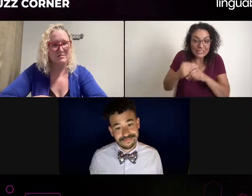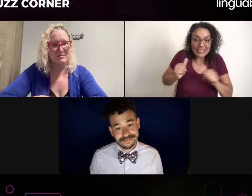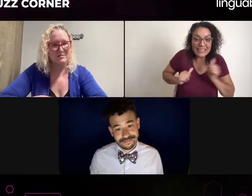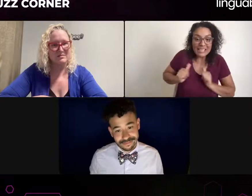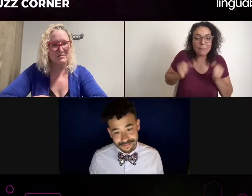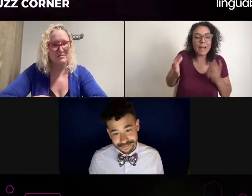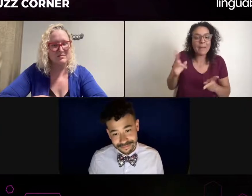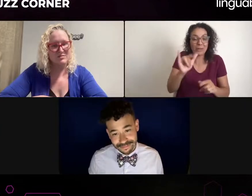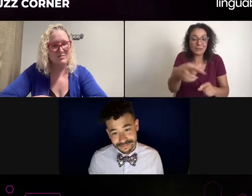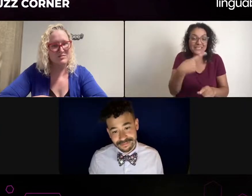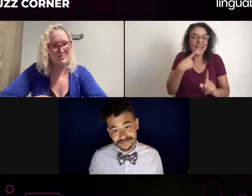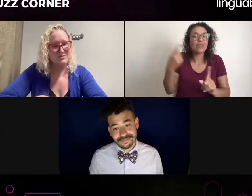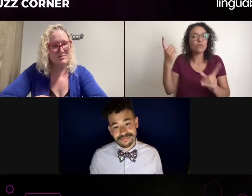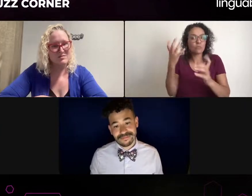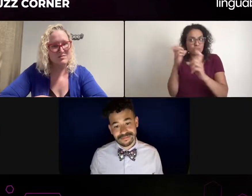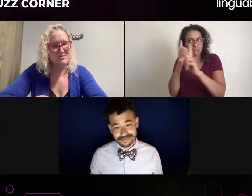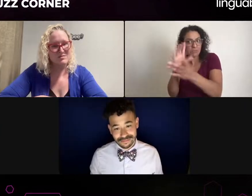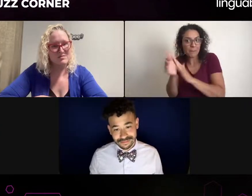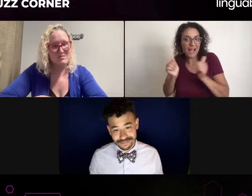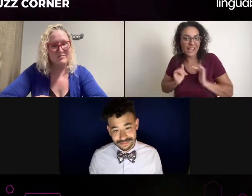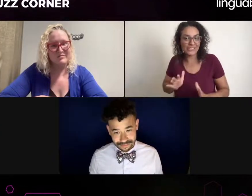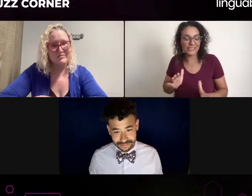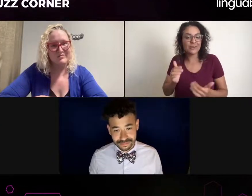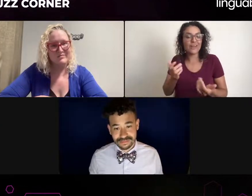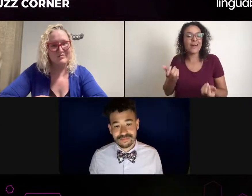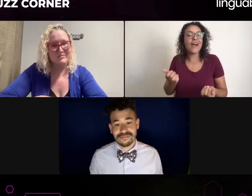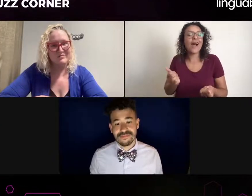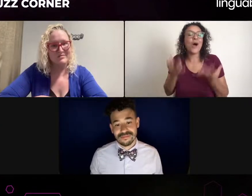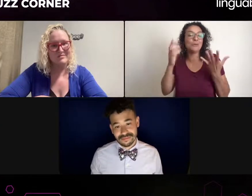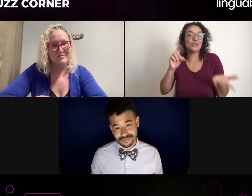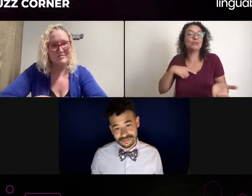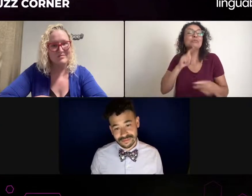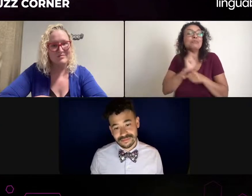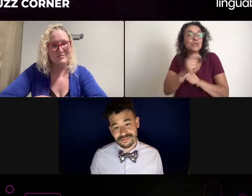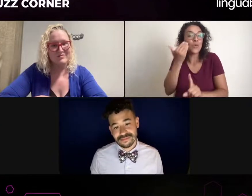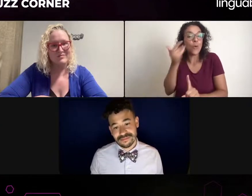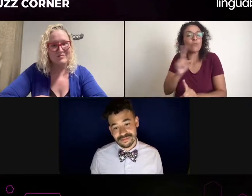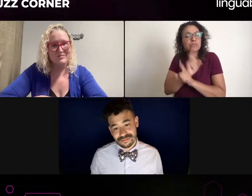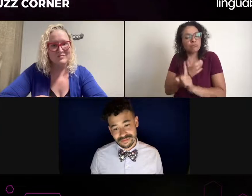because I've experienced a lot of quote unquote interpreters who are also actors,